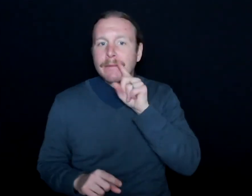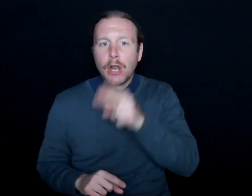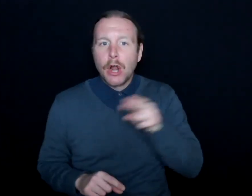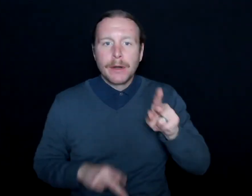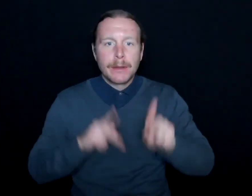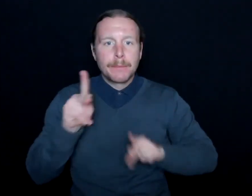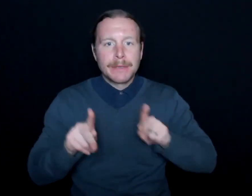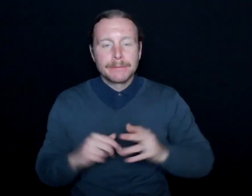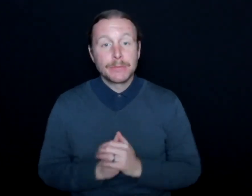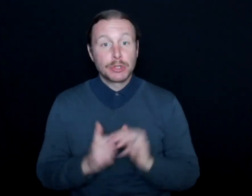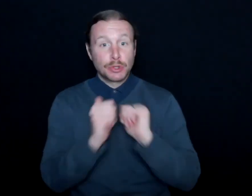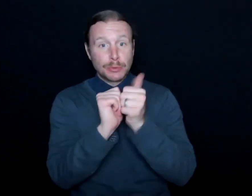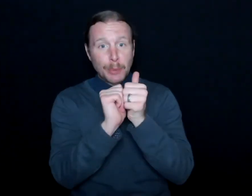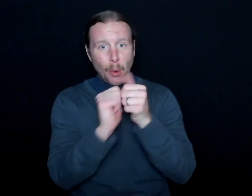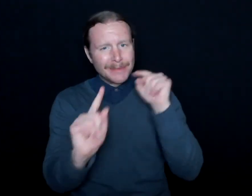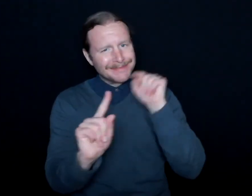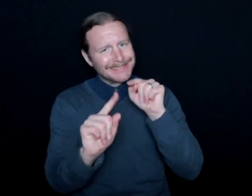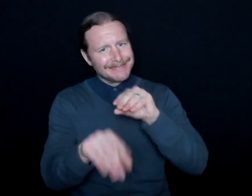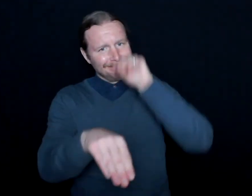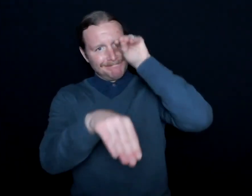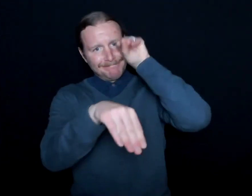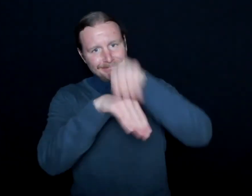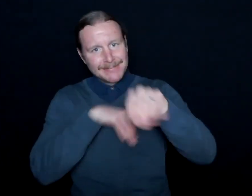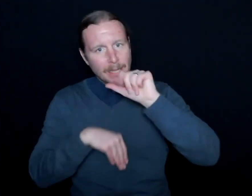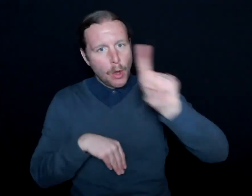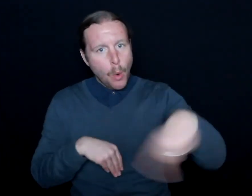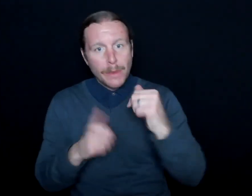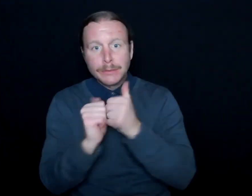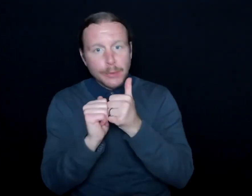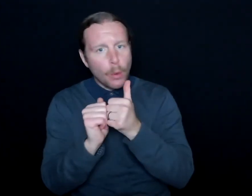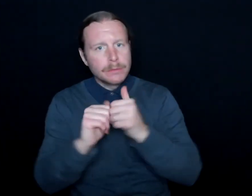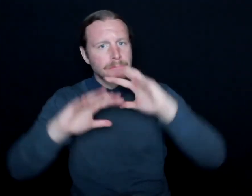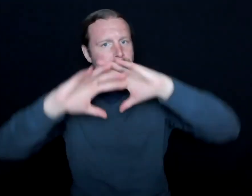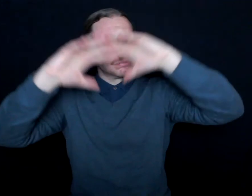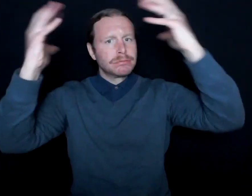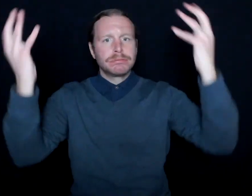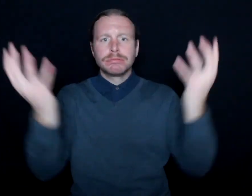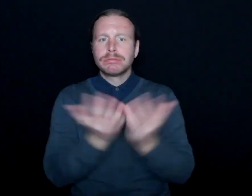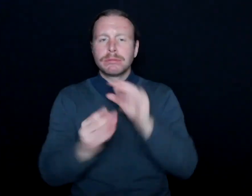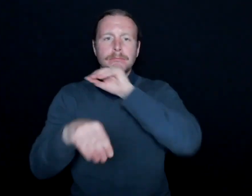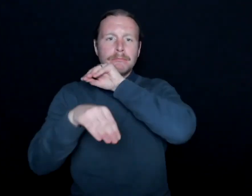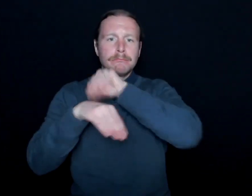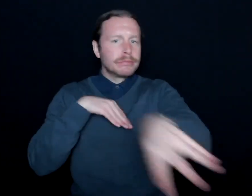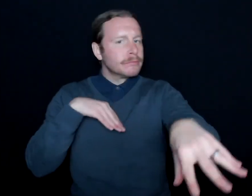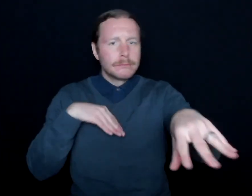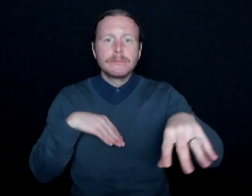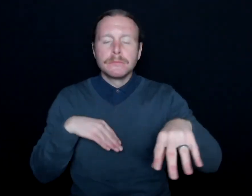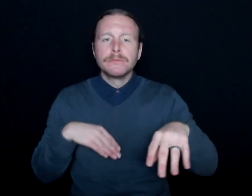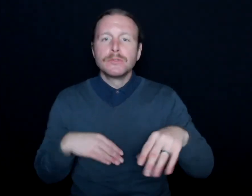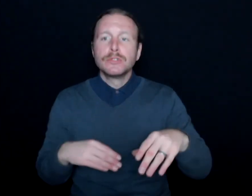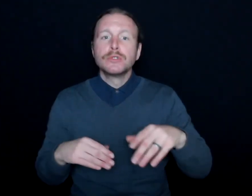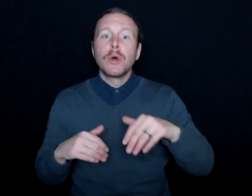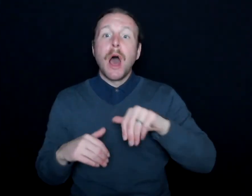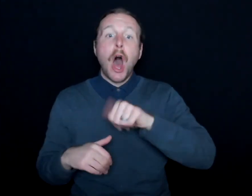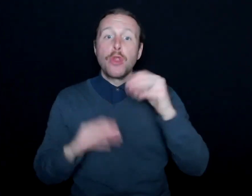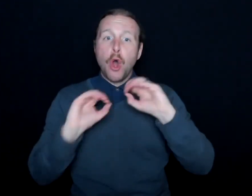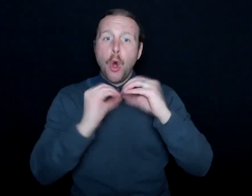Sports has a ripple effect, where it doesn't just affect sports. It affects society. And so it allows other organizations to say,